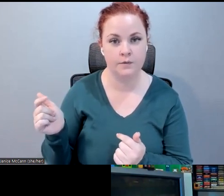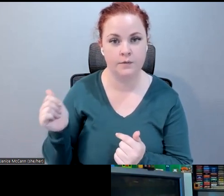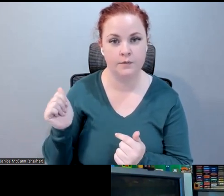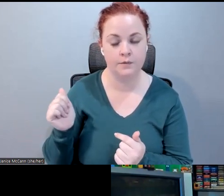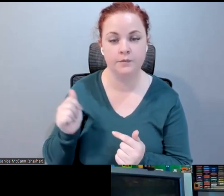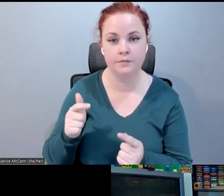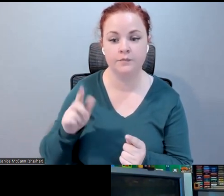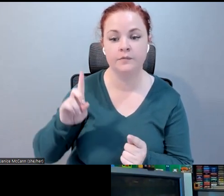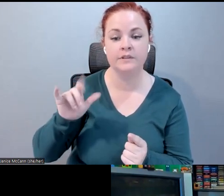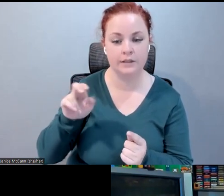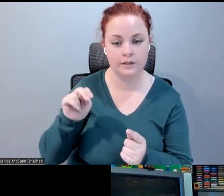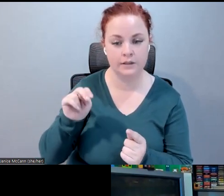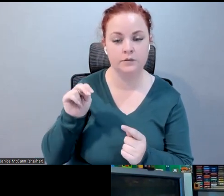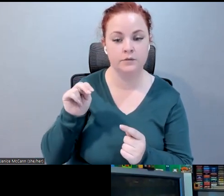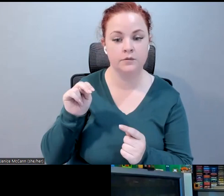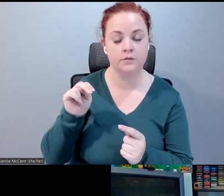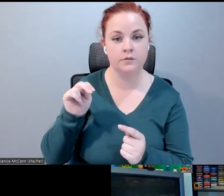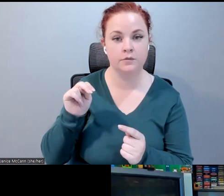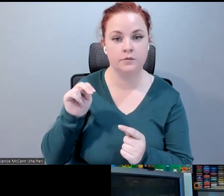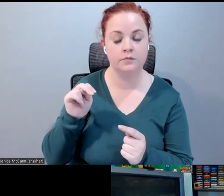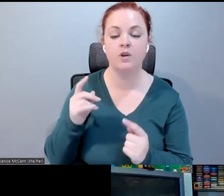ahead and give your presentation and we will have Yao introduce